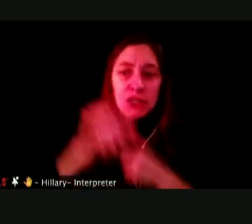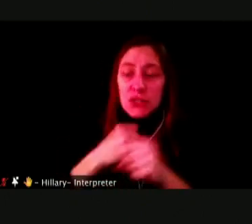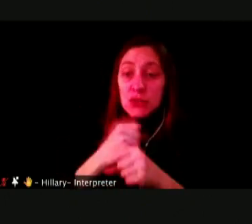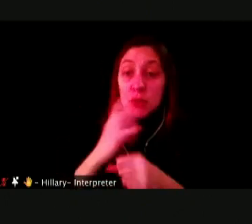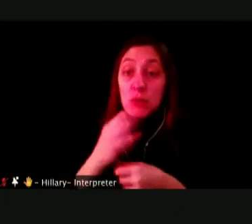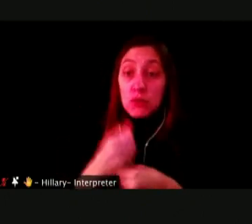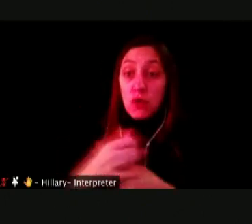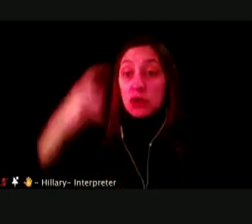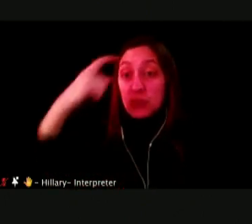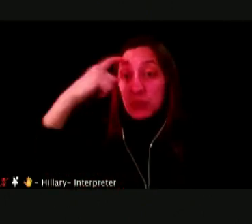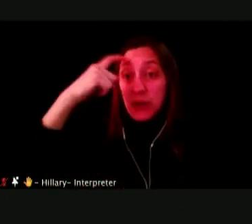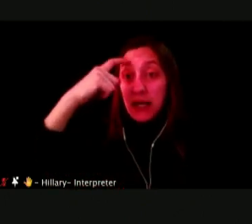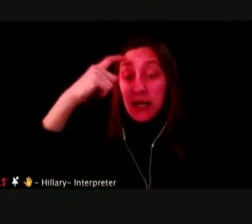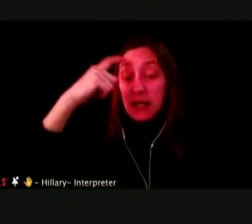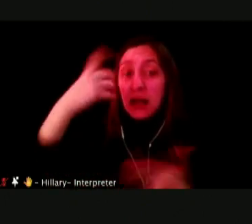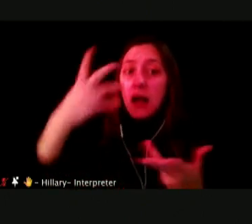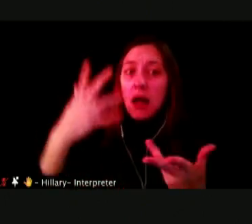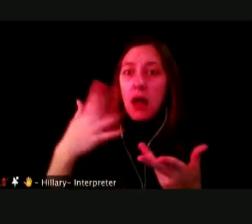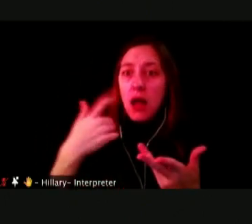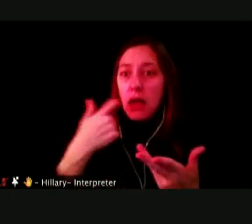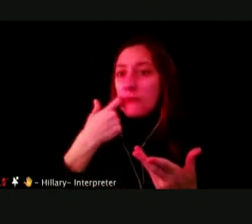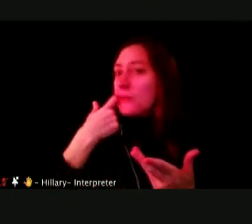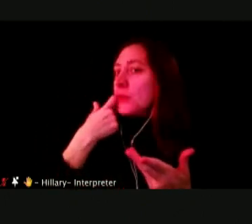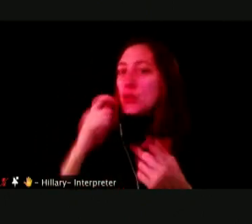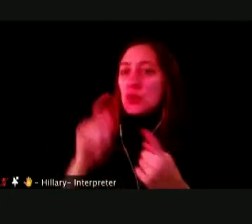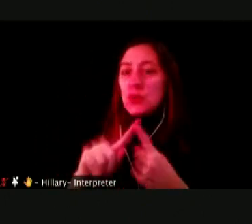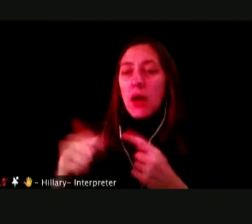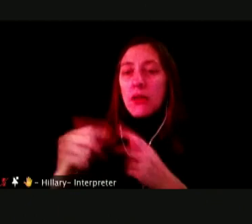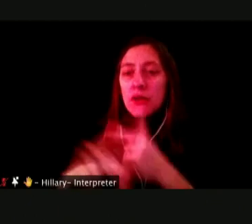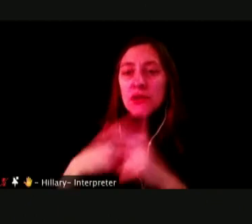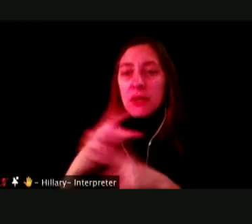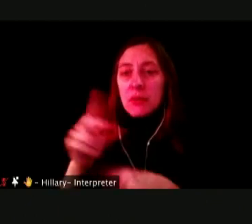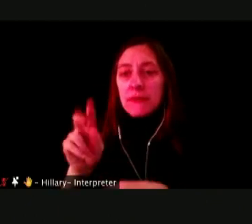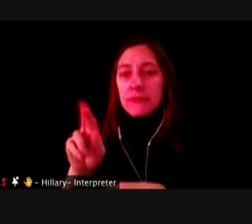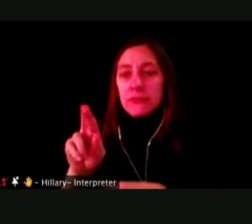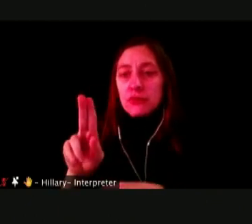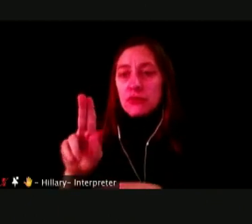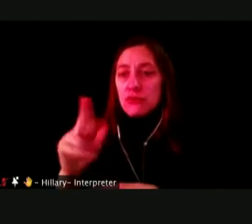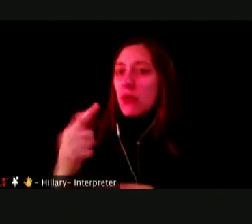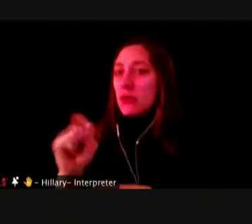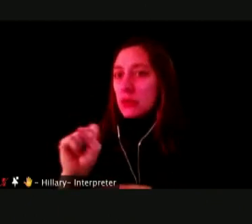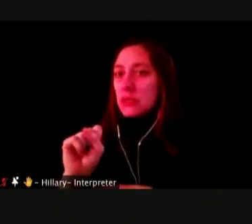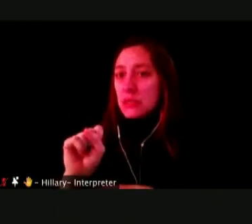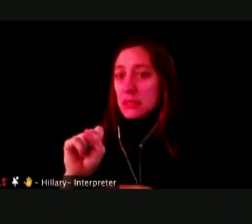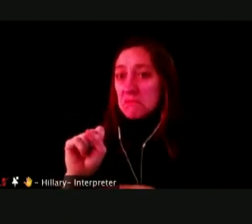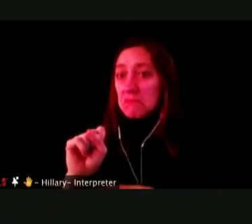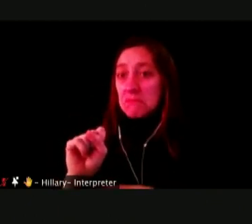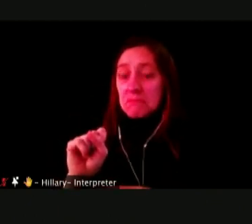CHANCES OF LOSING OTHER DRUGS. WE MAKE THE BRAIN MORE LIKELY TO ENGAGE IN OTHER DRUG USE.